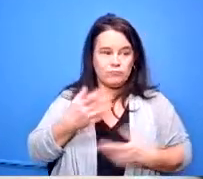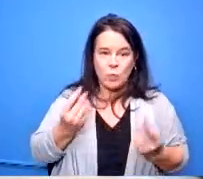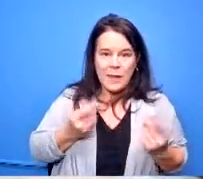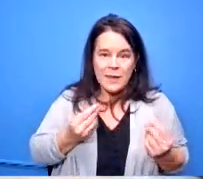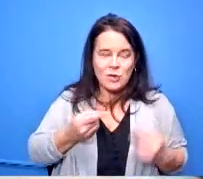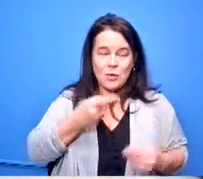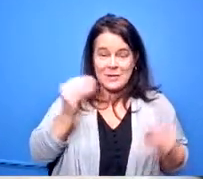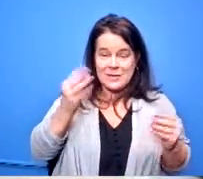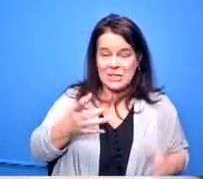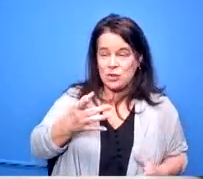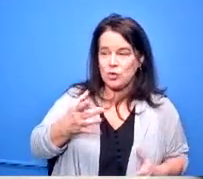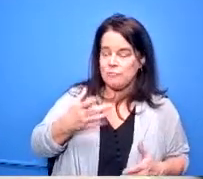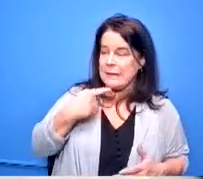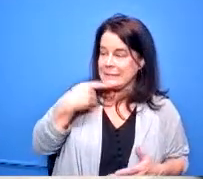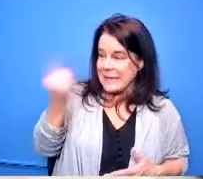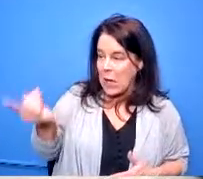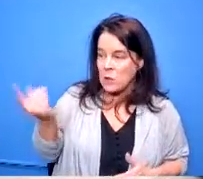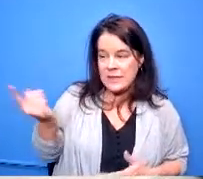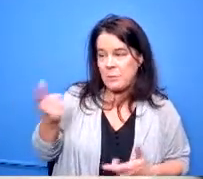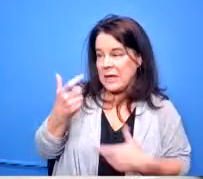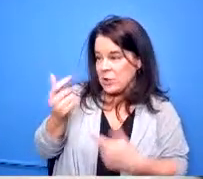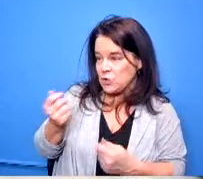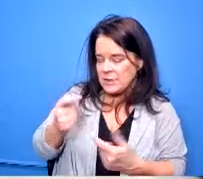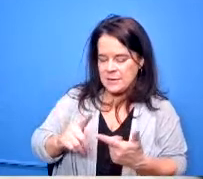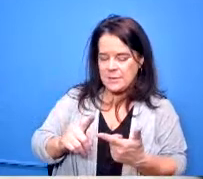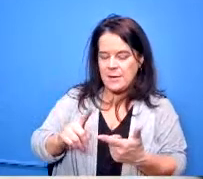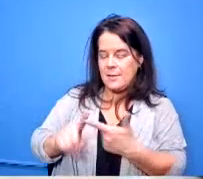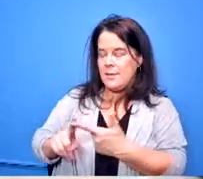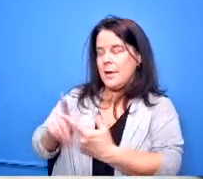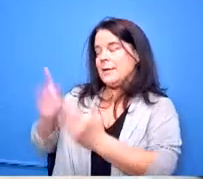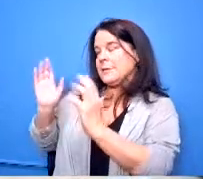that you then talk with the curriculum department about what the course of study because you have to